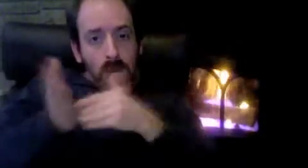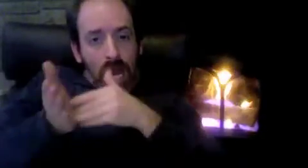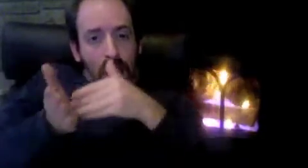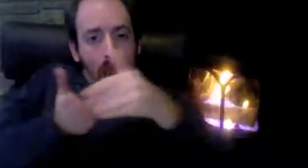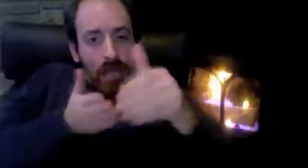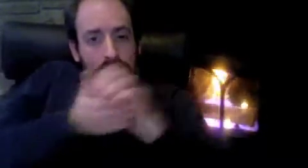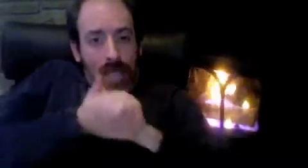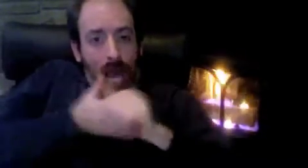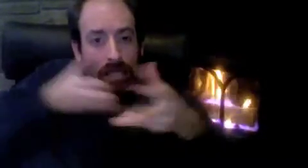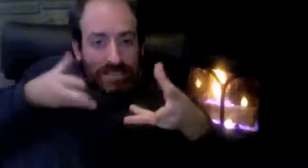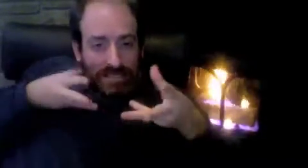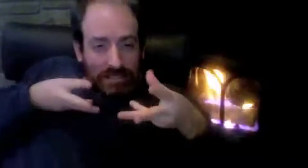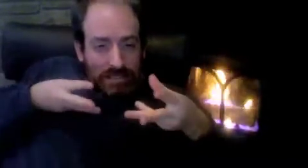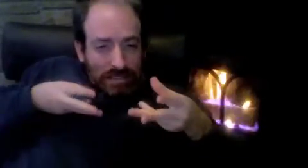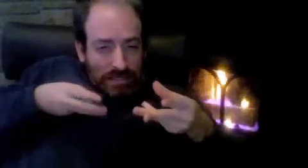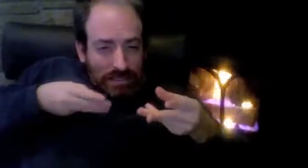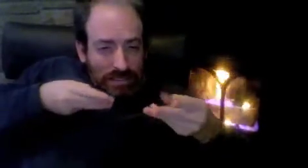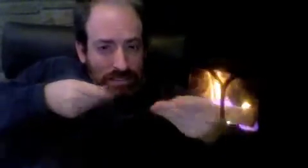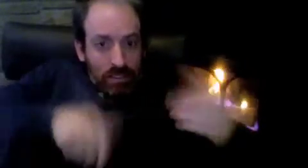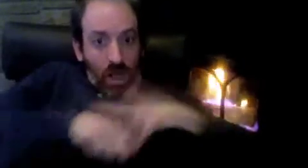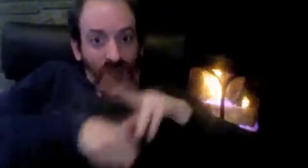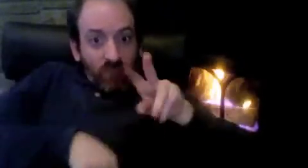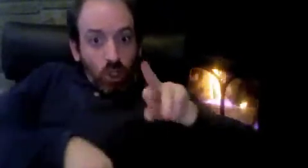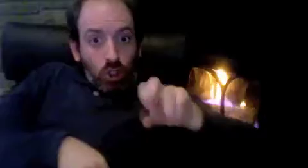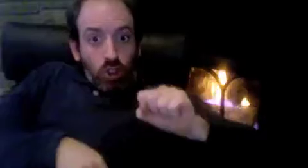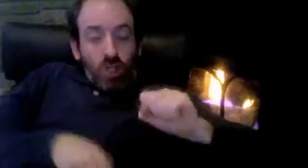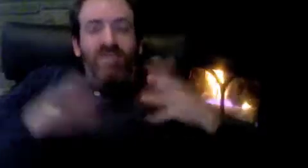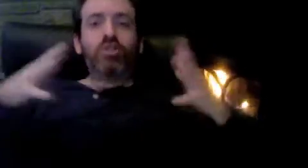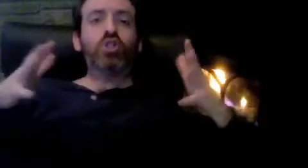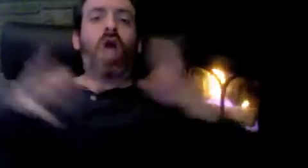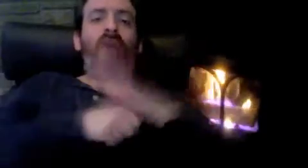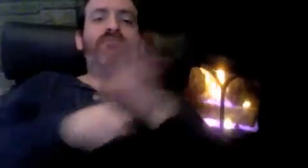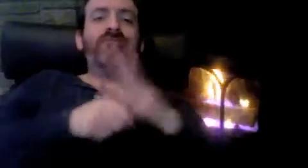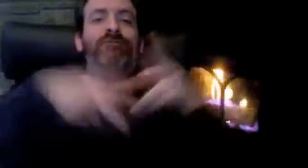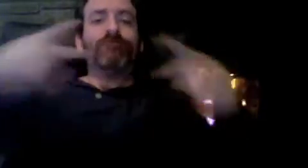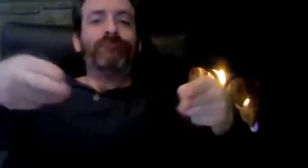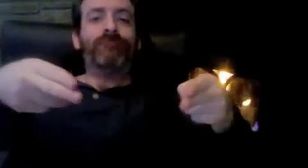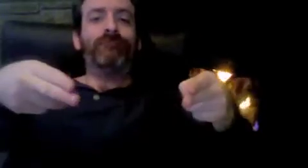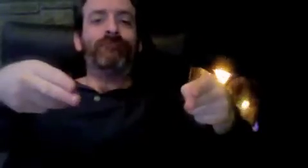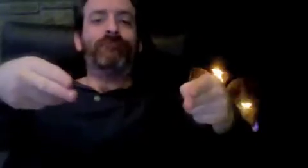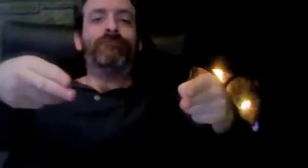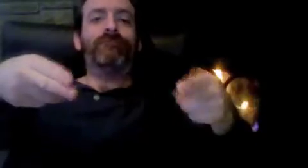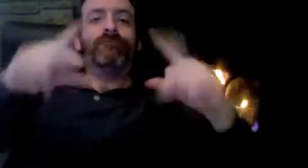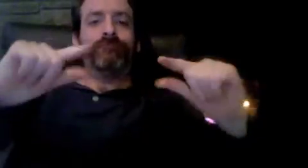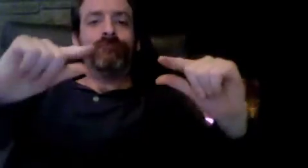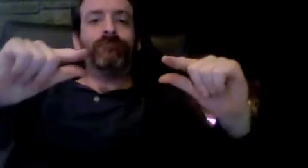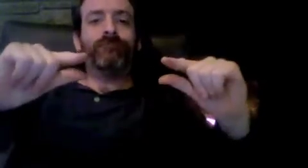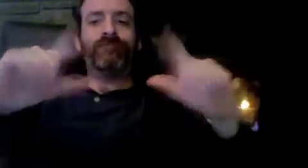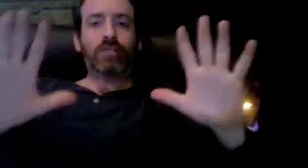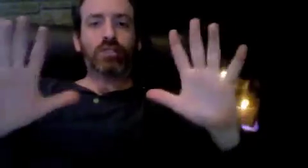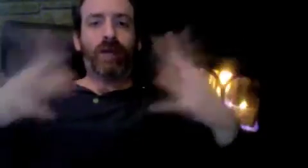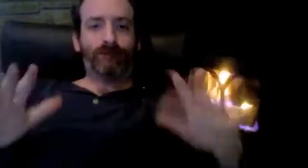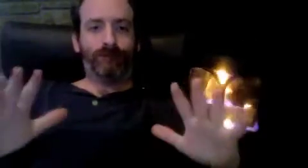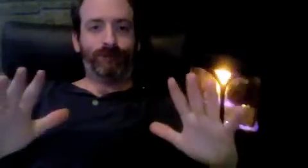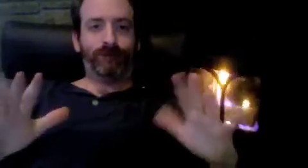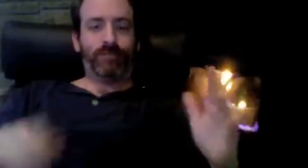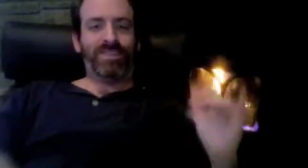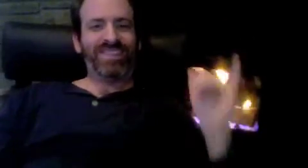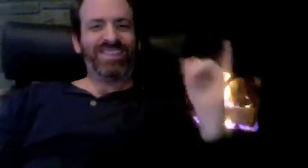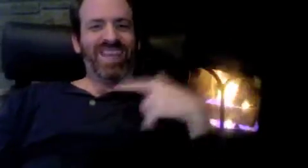Ay yi yi, millions of dollars being spent to VRS. That's enough reason for them to act on and squeeze our VRS with their